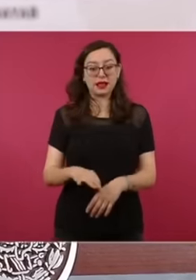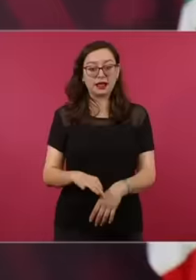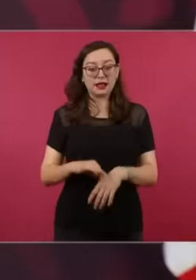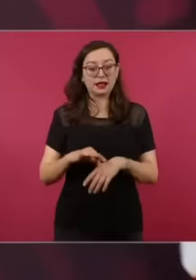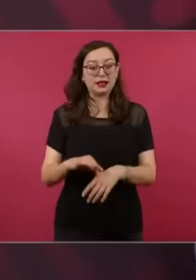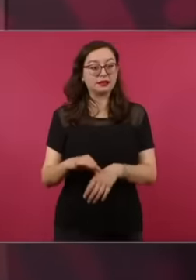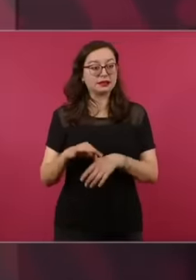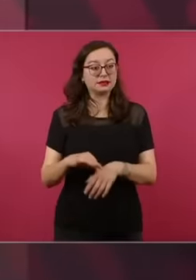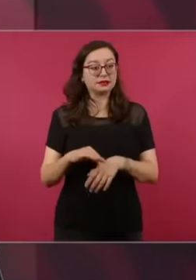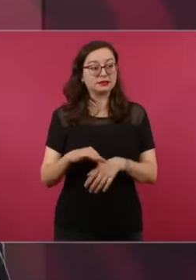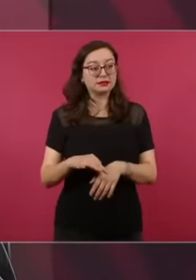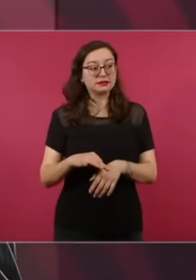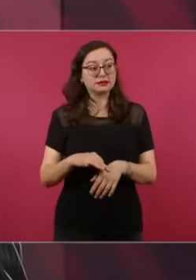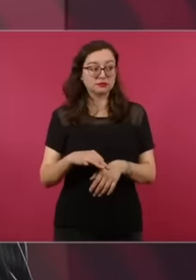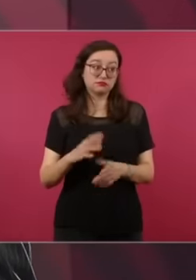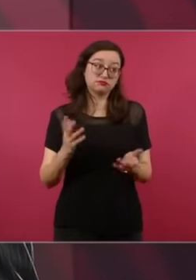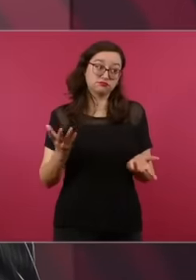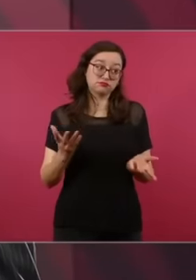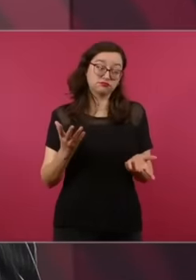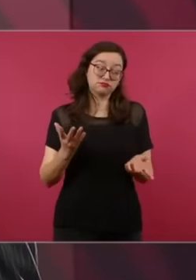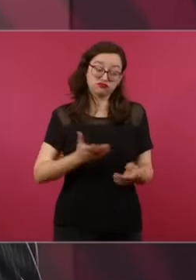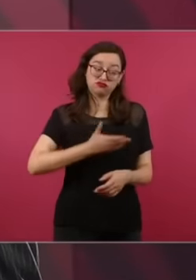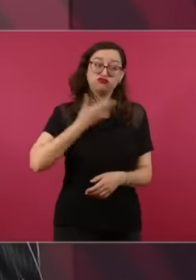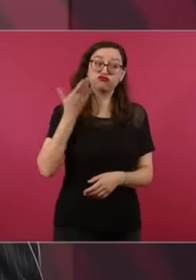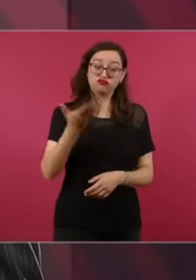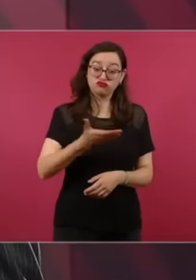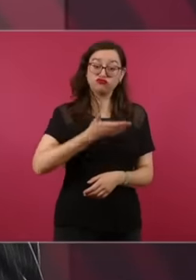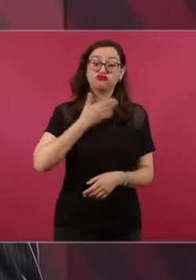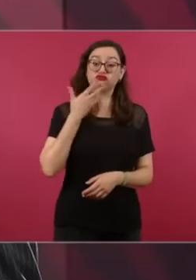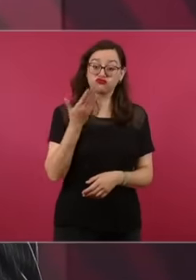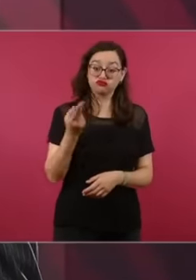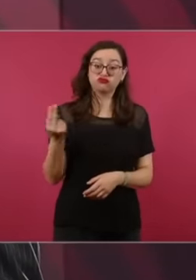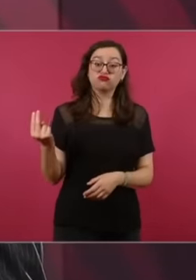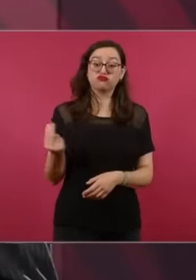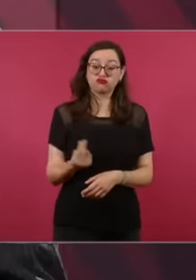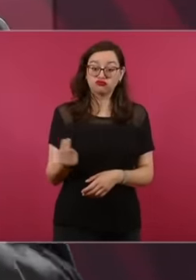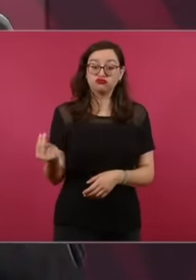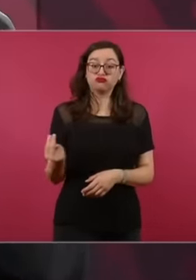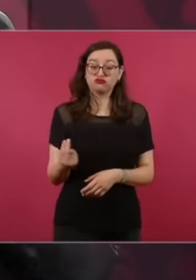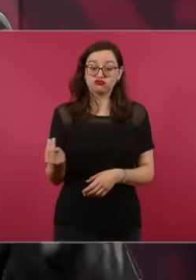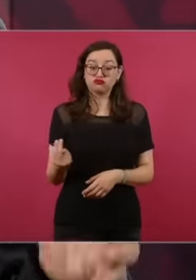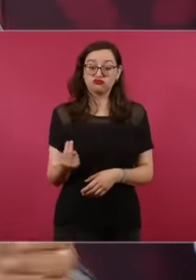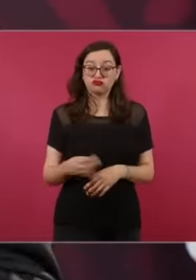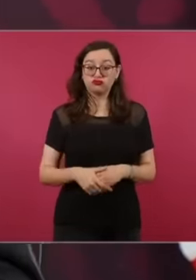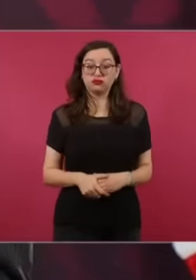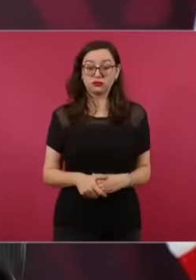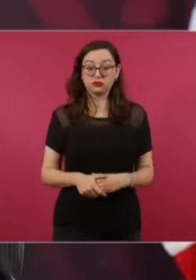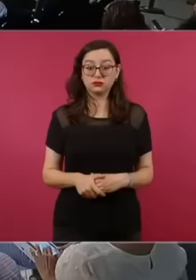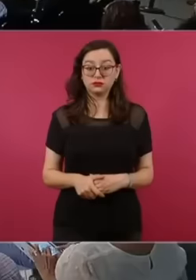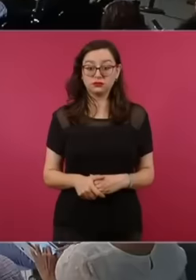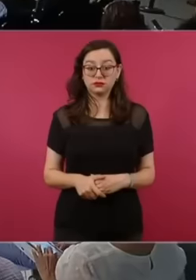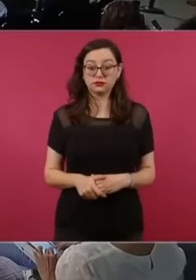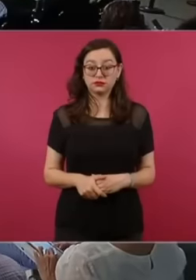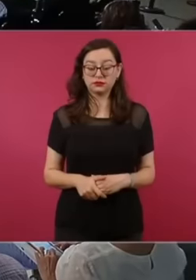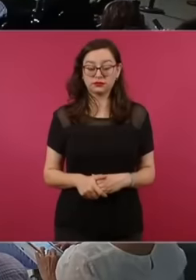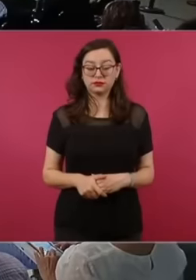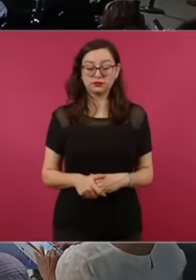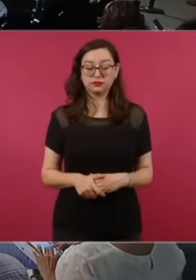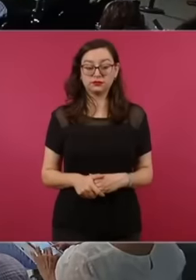democracy and this and it is the